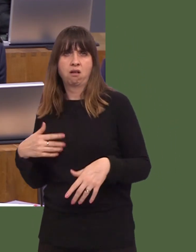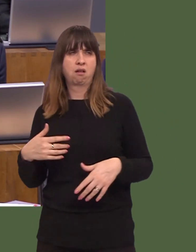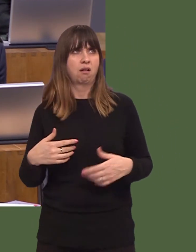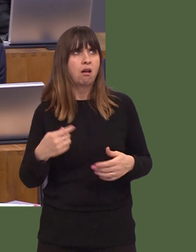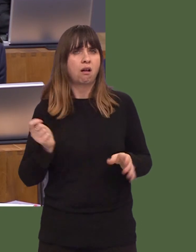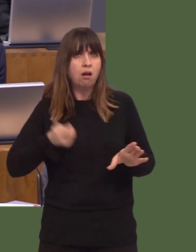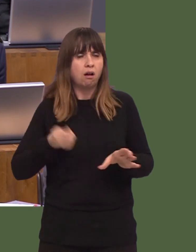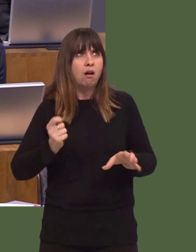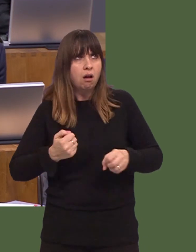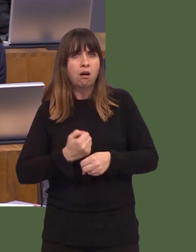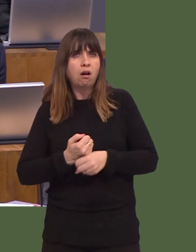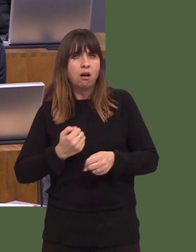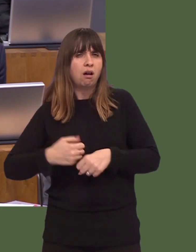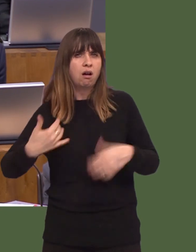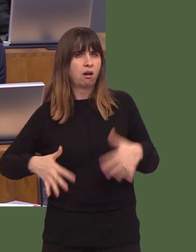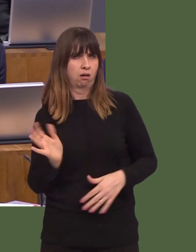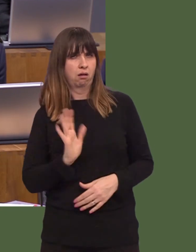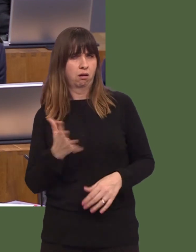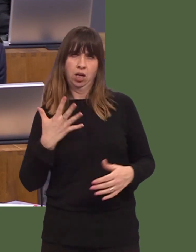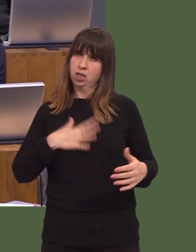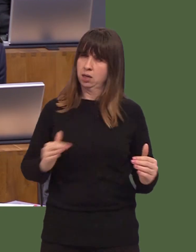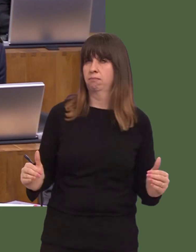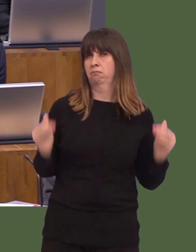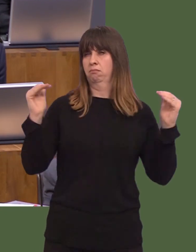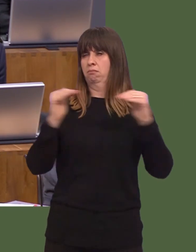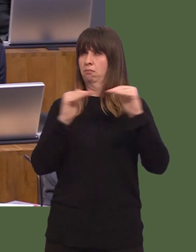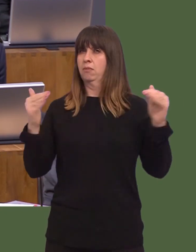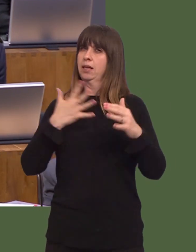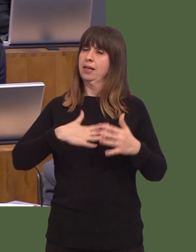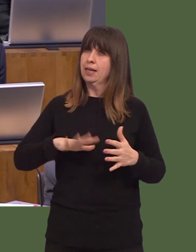That will raise and level the playing field for ethically responsible businesses so that